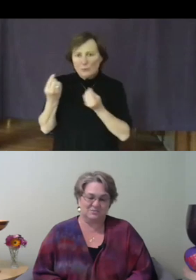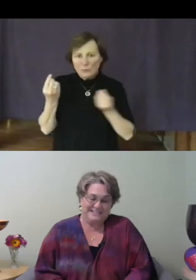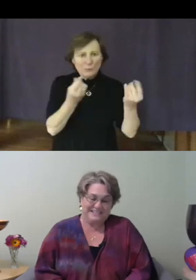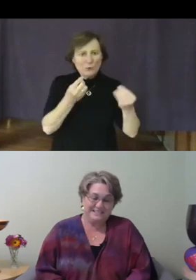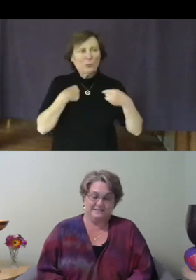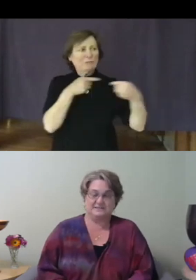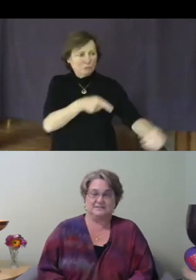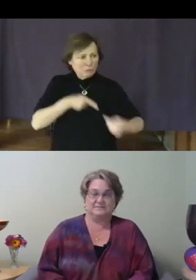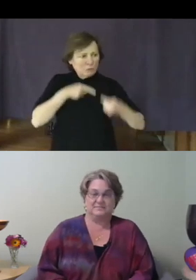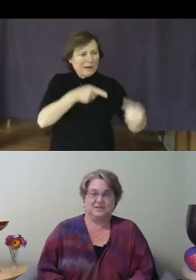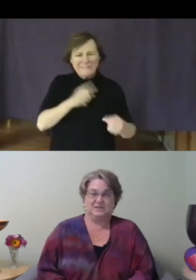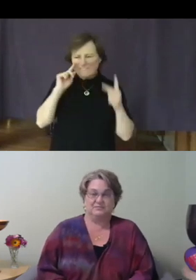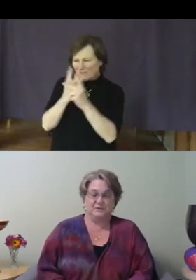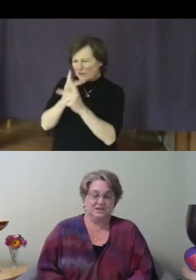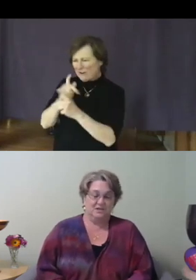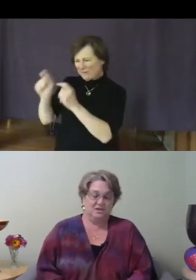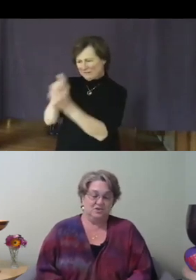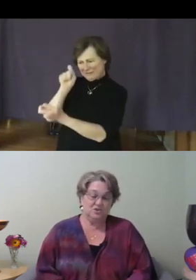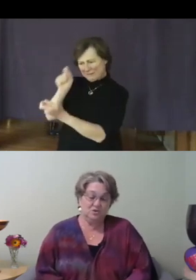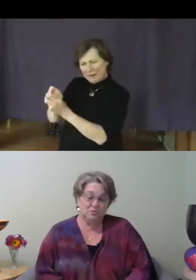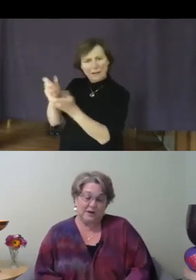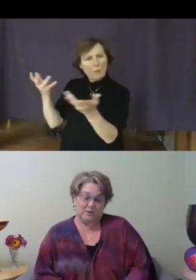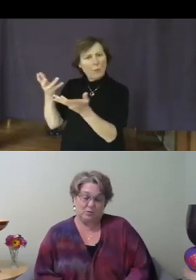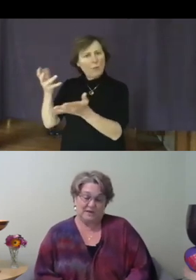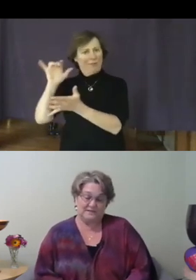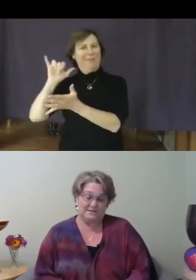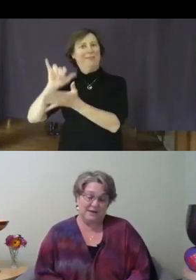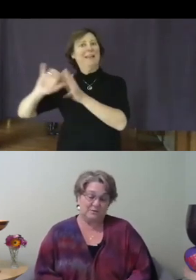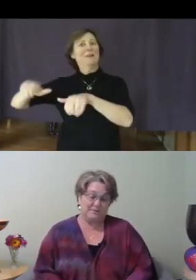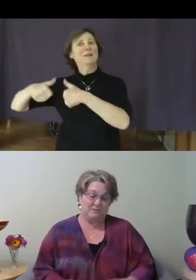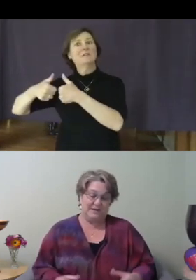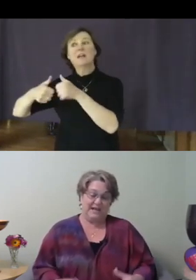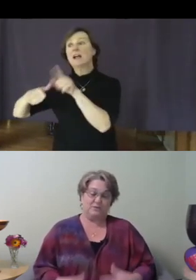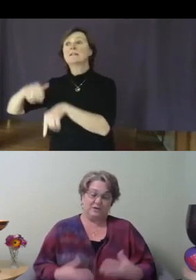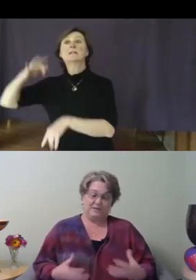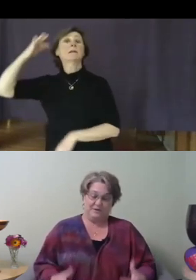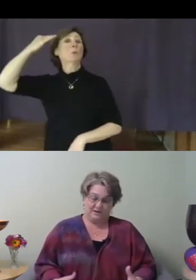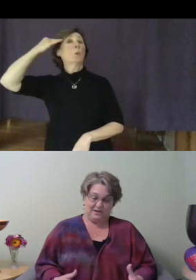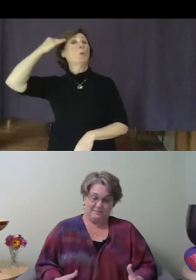is. If we knew what it was, that would mean we had a working paradigm that